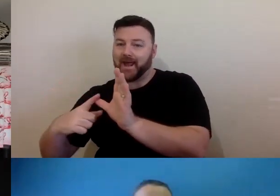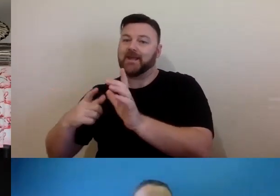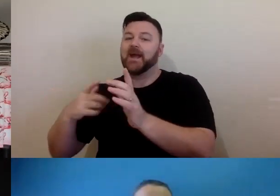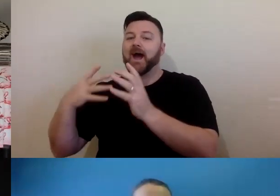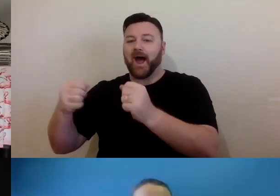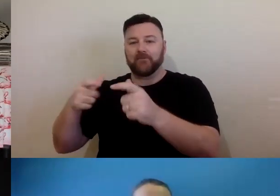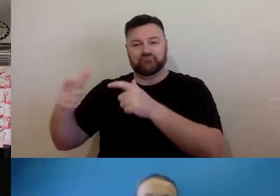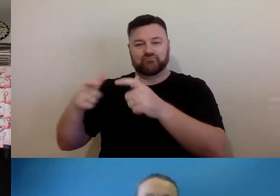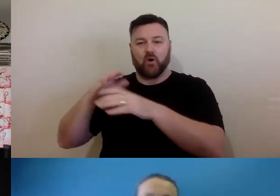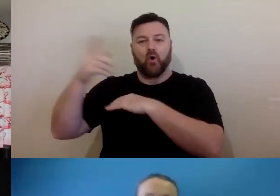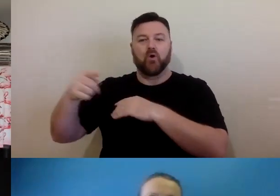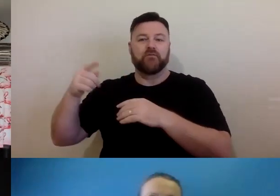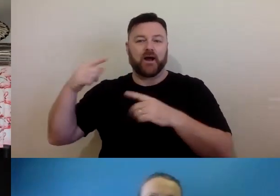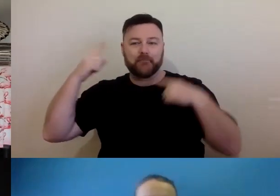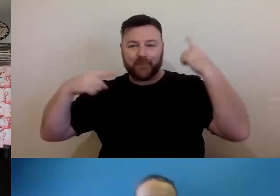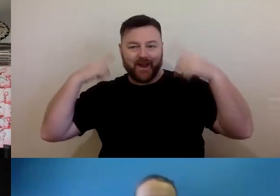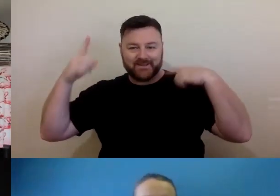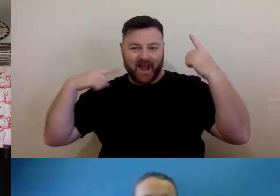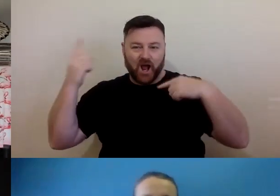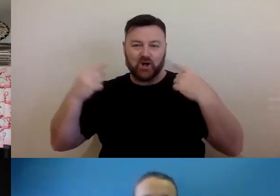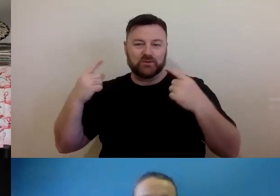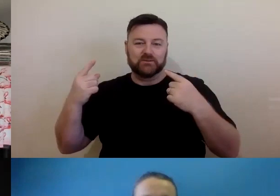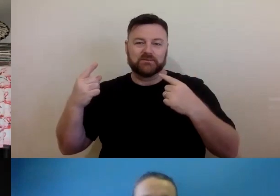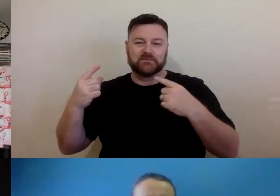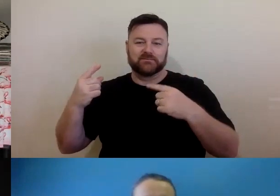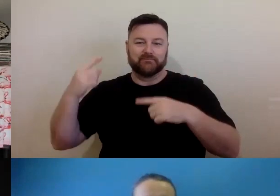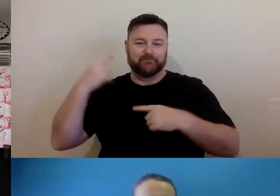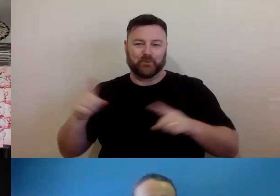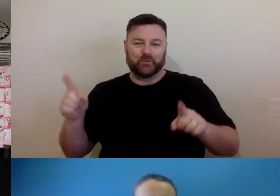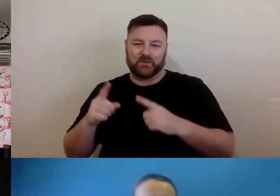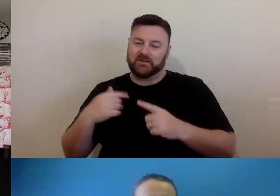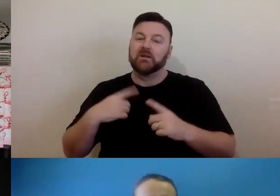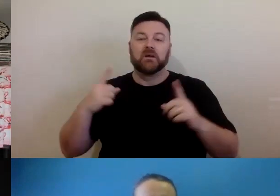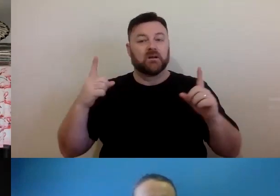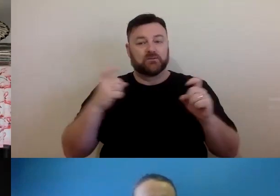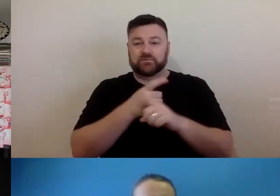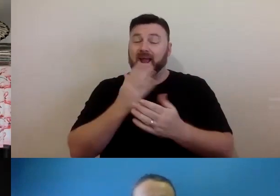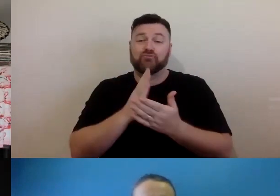recording. It is very circumstantial, depends specifically